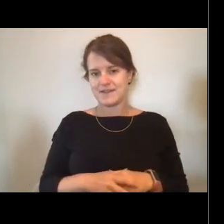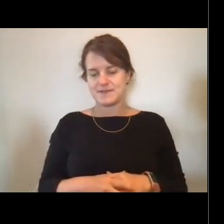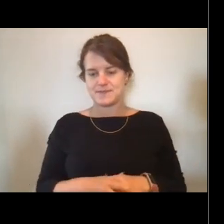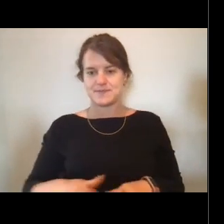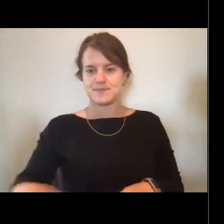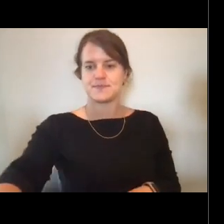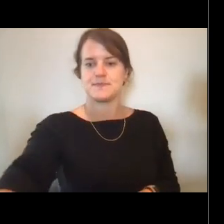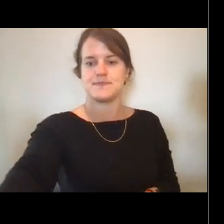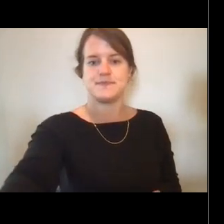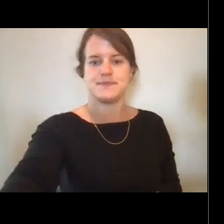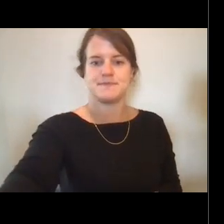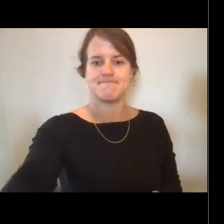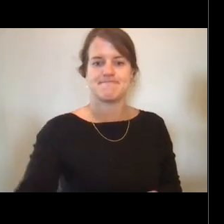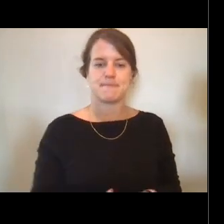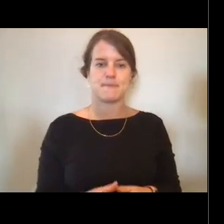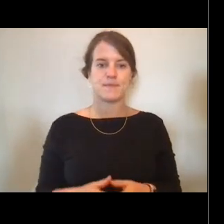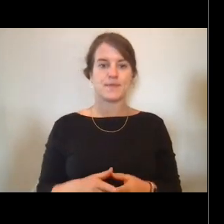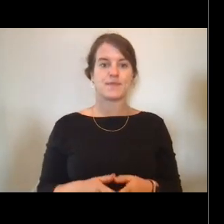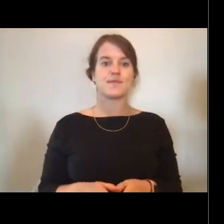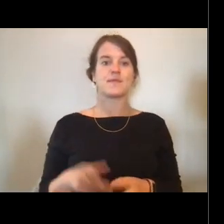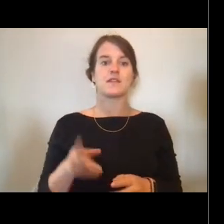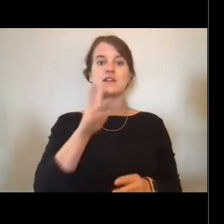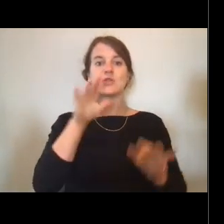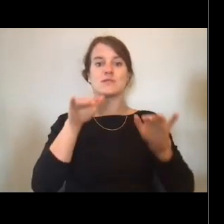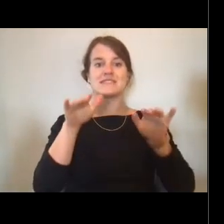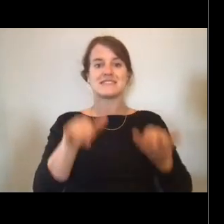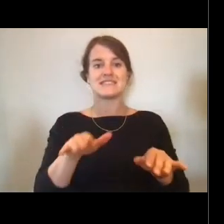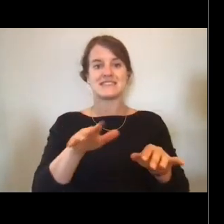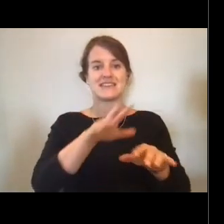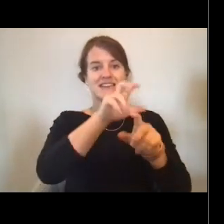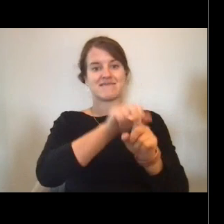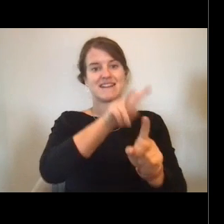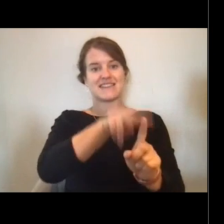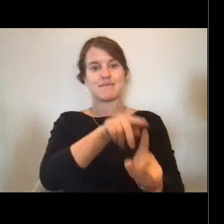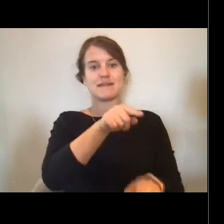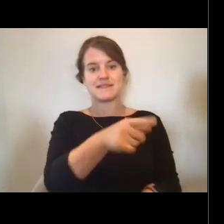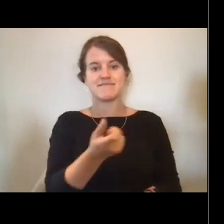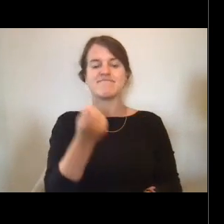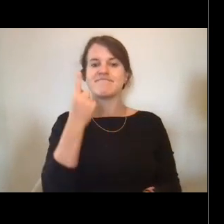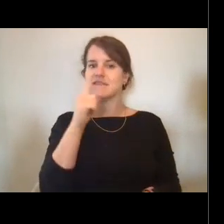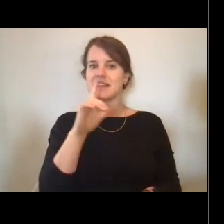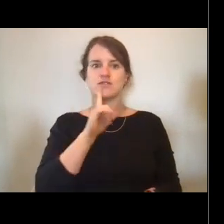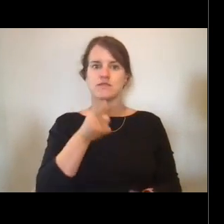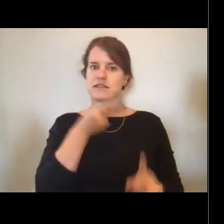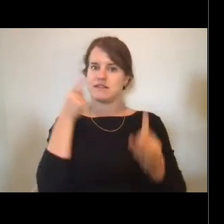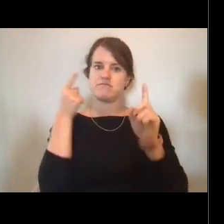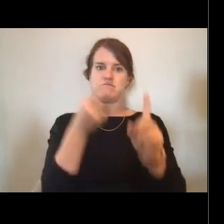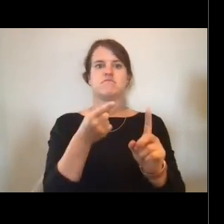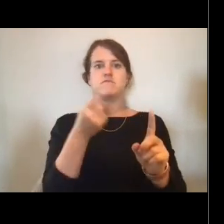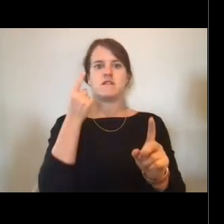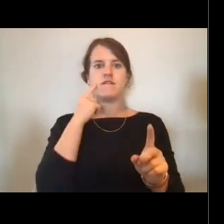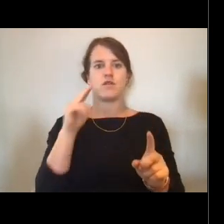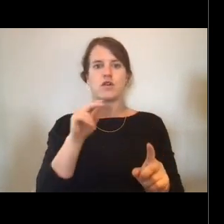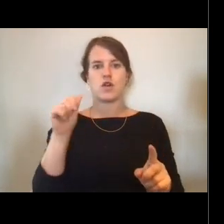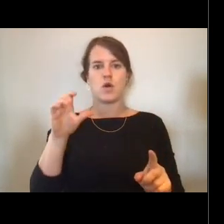So sea assignments. Sea assignments are the bread and butter of the NOAA Corps career.